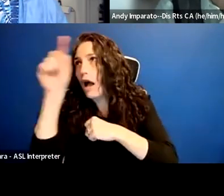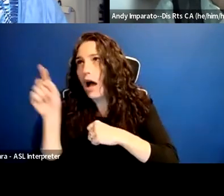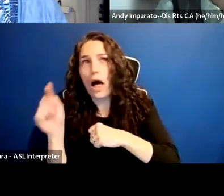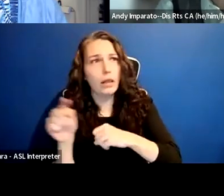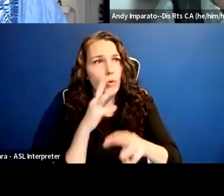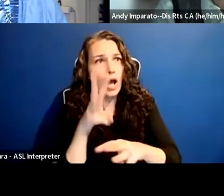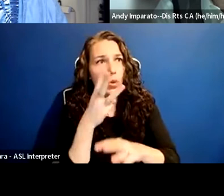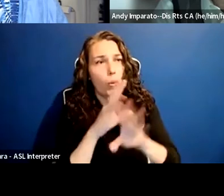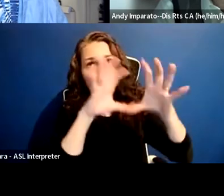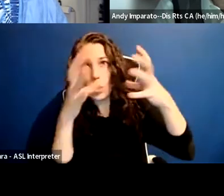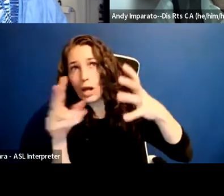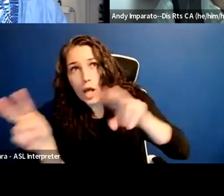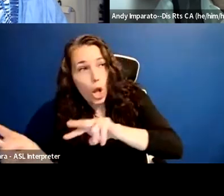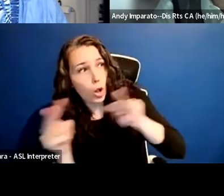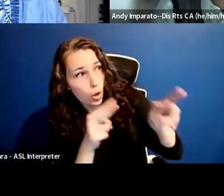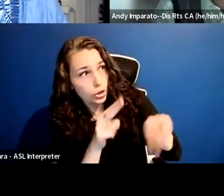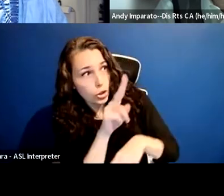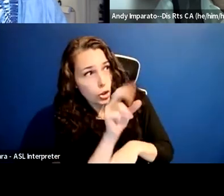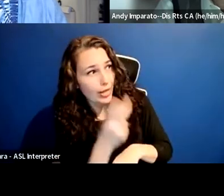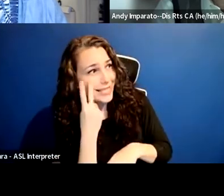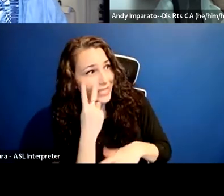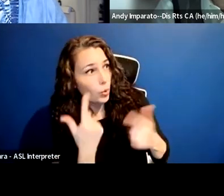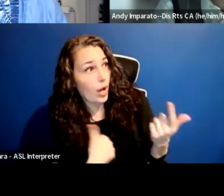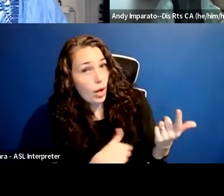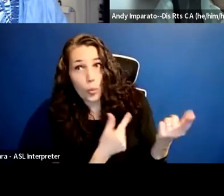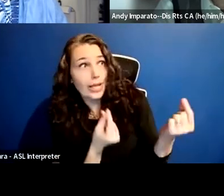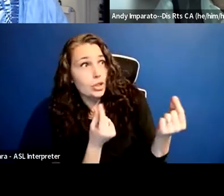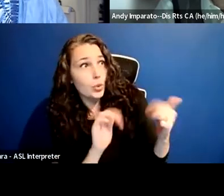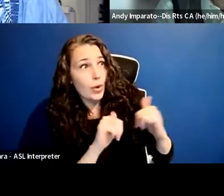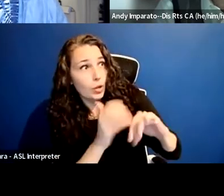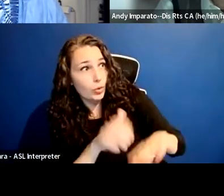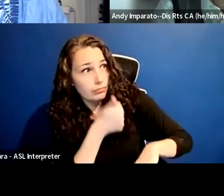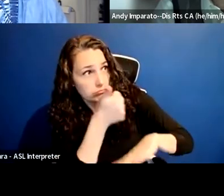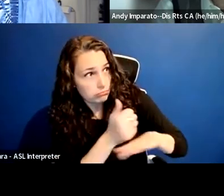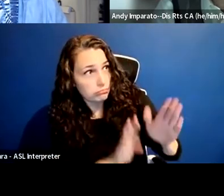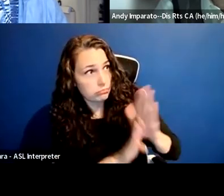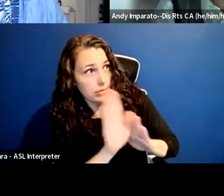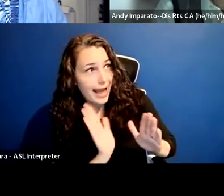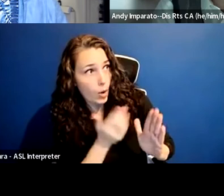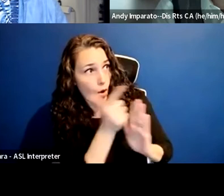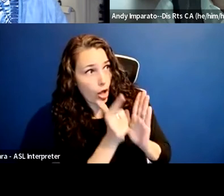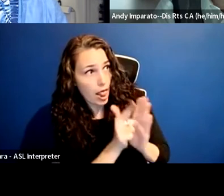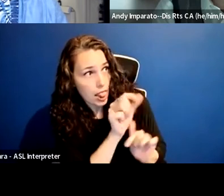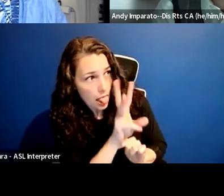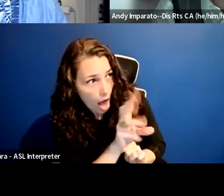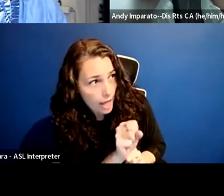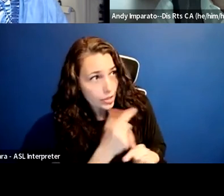on what we do in developing our laws and implementing our laws. So we are encouraging them to withdraw.